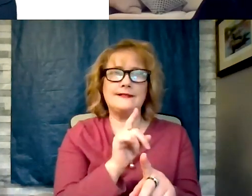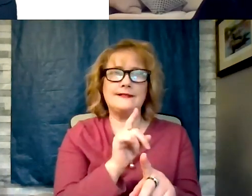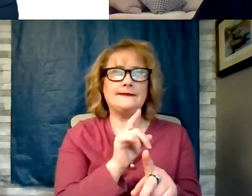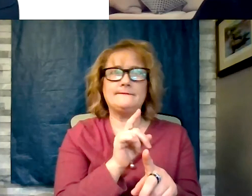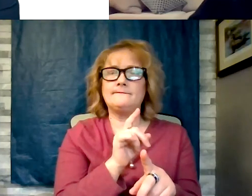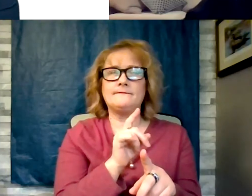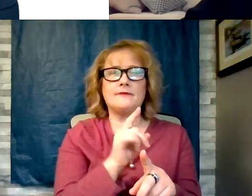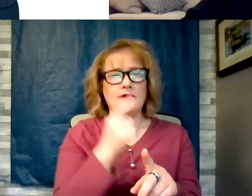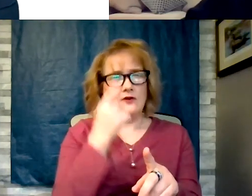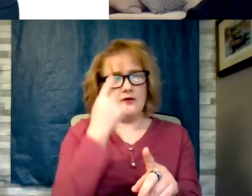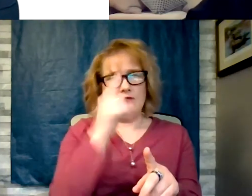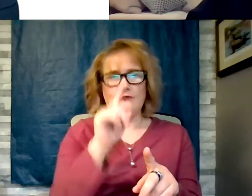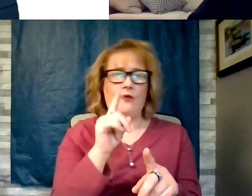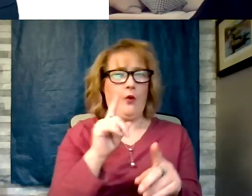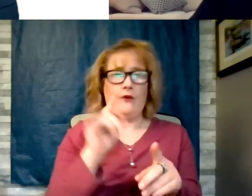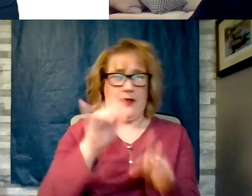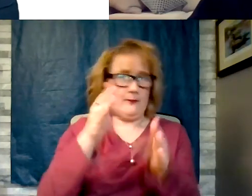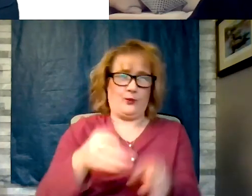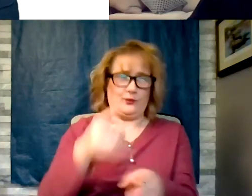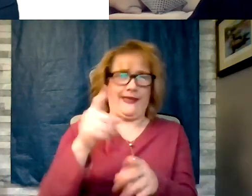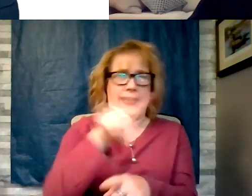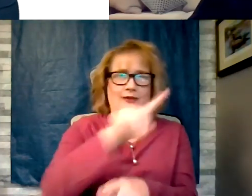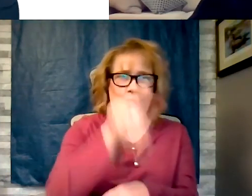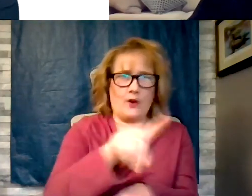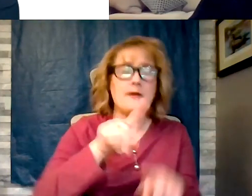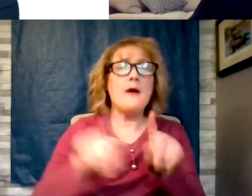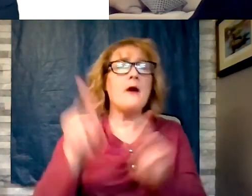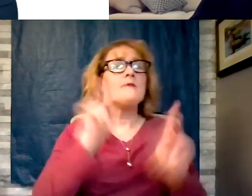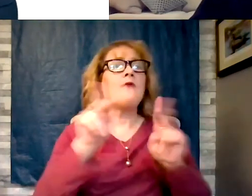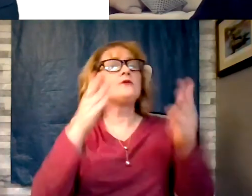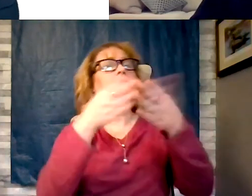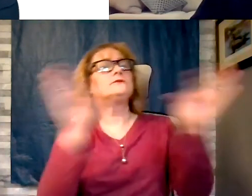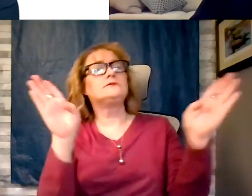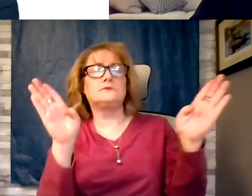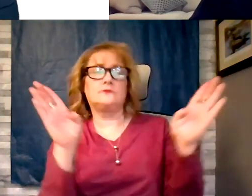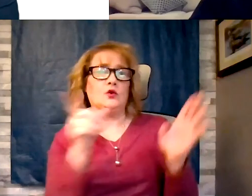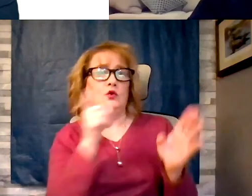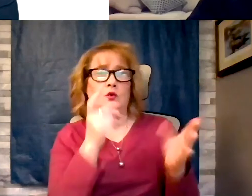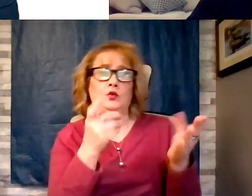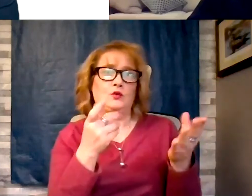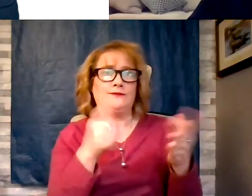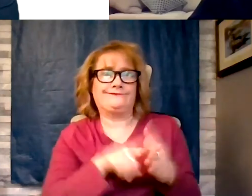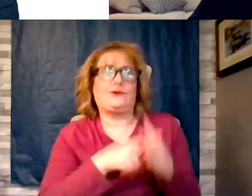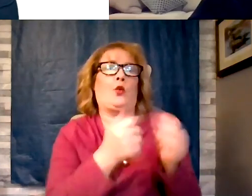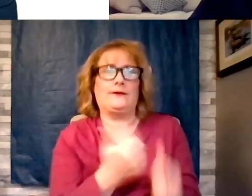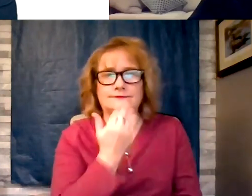but just for folks who may be at the beginning of their diabetic journey and the best way to avoid neuropathy is not going to